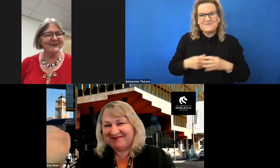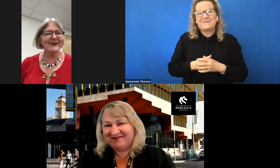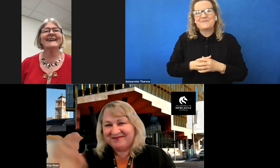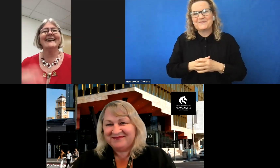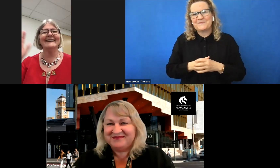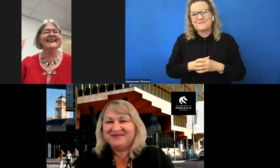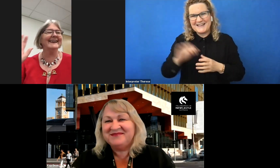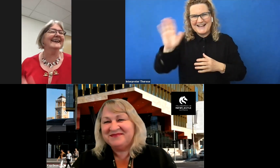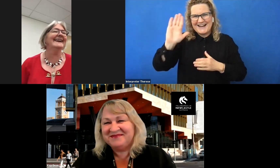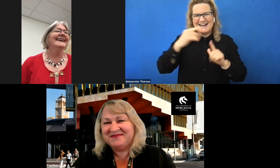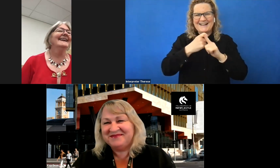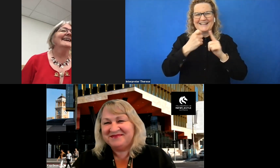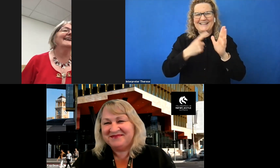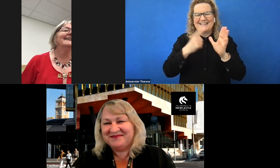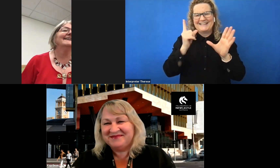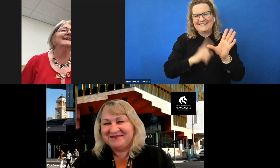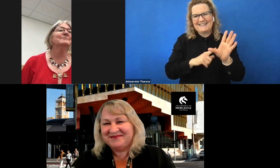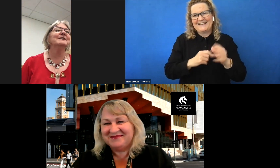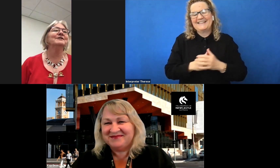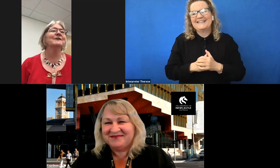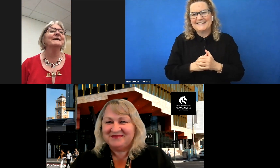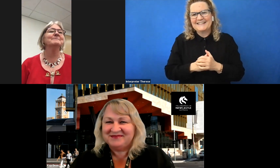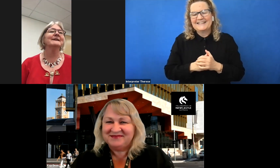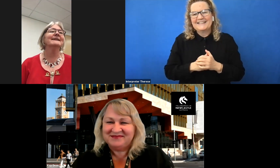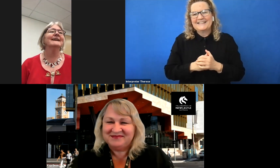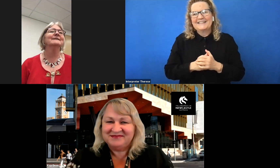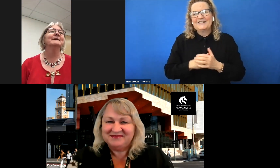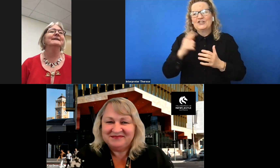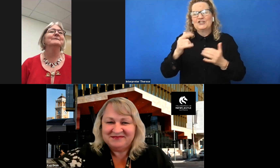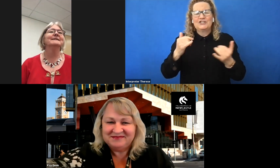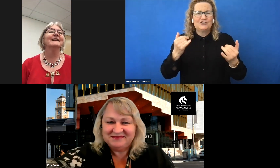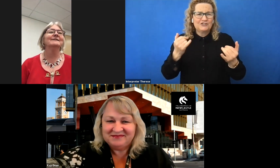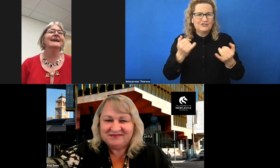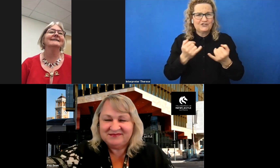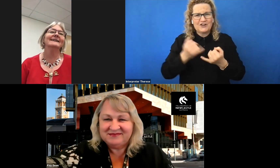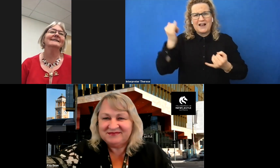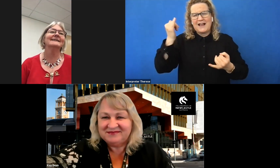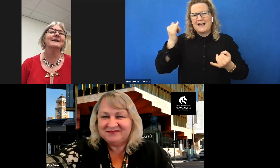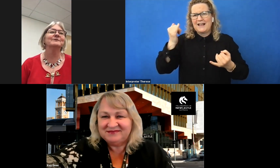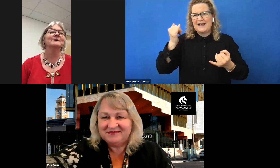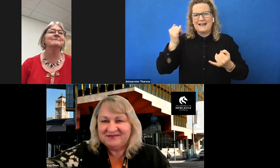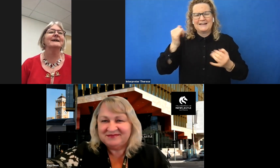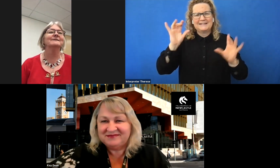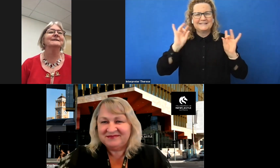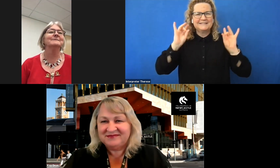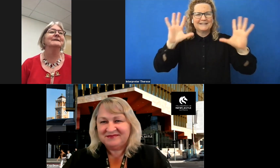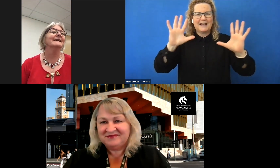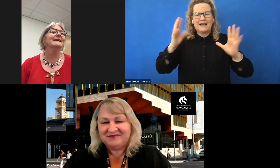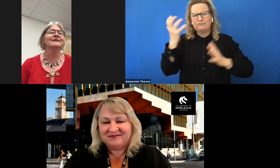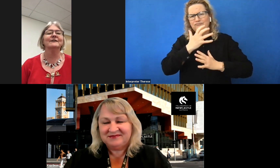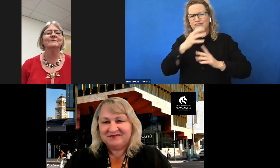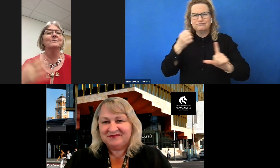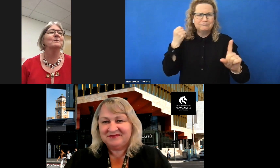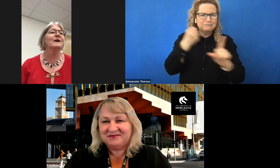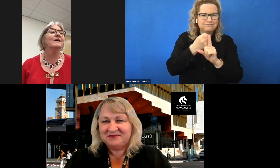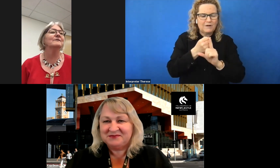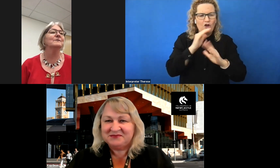Hi Kay. Kay Dean has been - has had a substantial impact on disability in education for well over